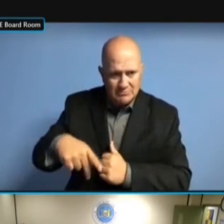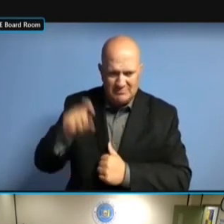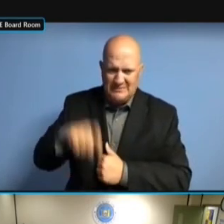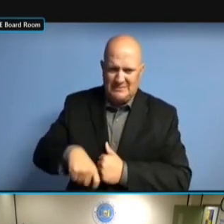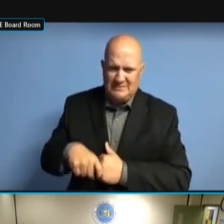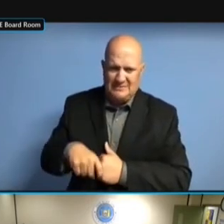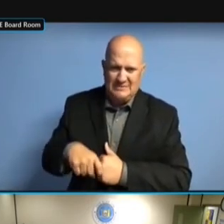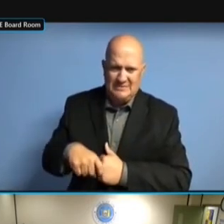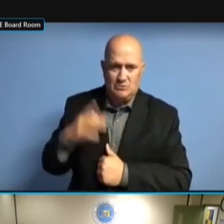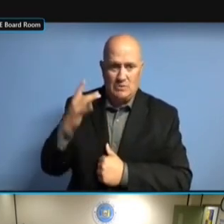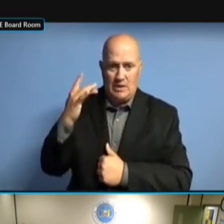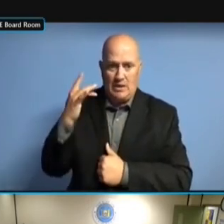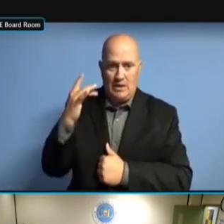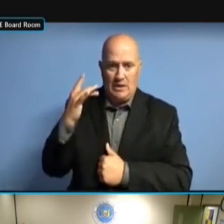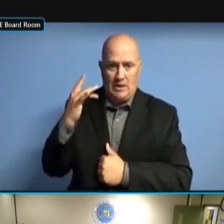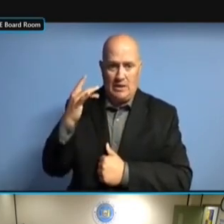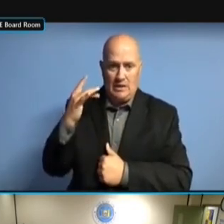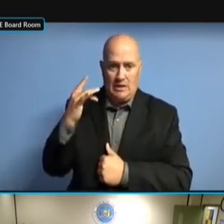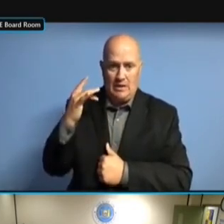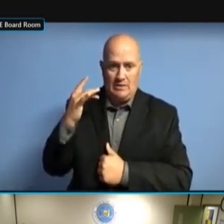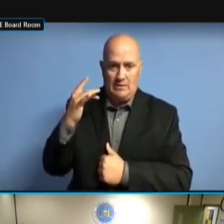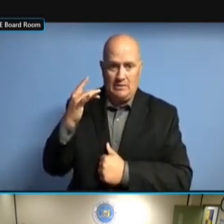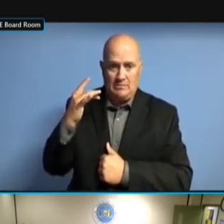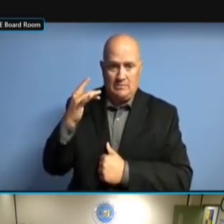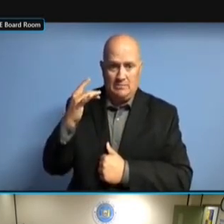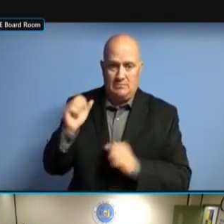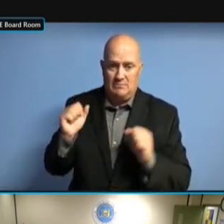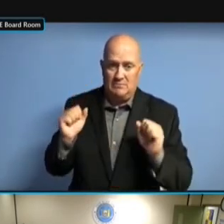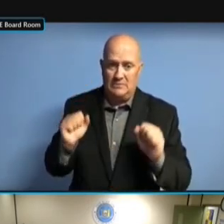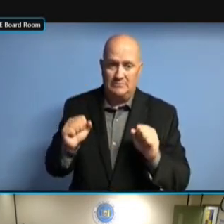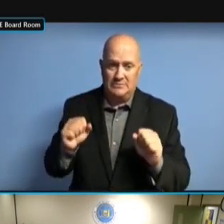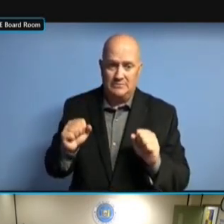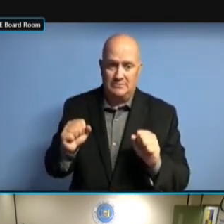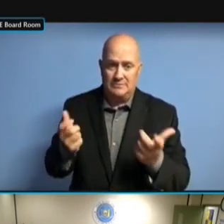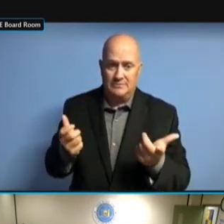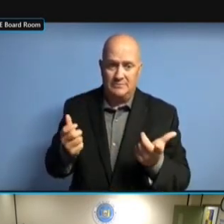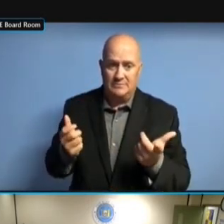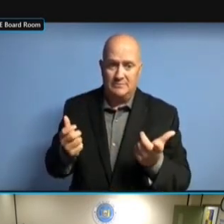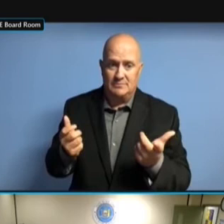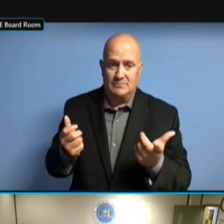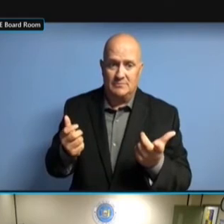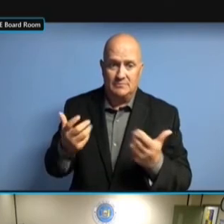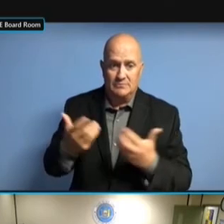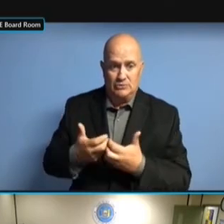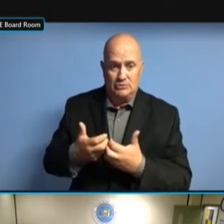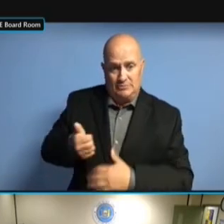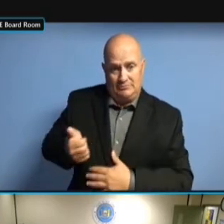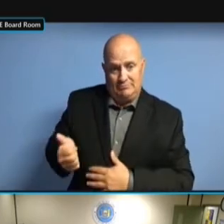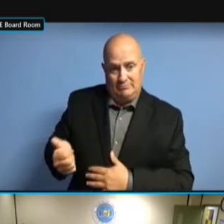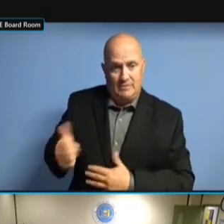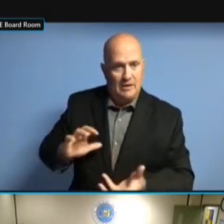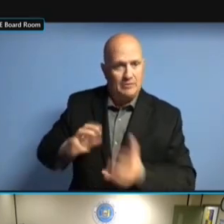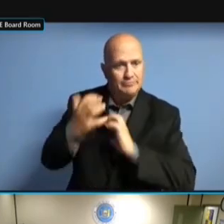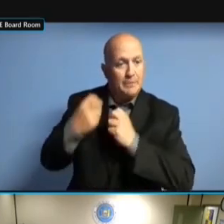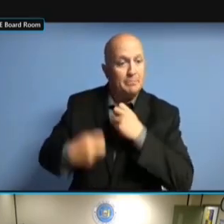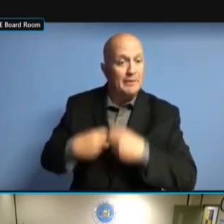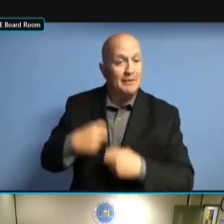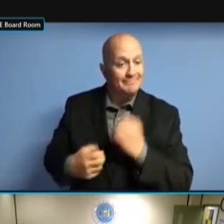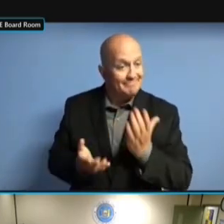UP ON THIS, THAT THERE IS A POSSIBILITY THAT UP ON THIS, THAT THERE IS A POSSIBILITY THAT THERE UP ON THIS, THAT THERE IS A POSSIBILITY THAT THERE COULD UP ON THIS, THAT THERE IS A POSSIBILITY THAT THERE COULD BE POSSIBILITY THAT THERE COULD BE POSSIBILITY THAT THERE COULD BE A POSSIBILITY THAT THERE COULD BE A PROBLEM POSSIBILITY THAT THERE COULD BE A PROBLEM WITH POSSIBILITY THAT THERE COULD BE A PROBLEM WITH THE POSSIBILITY THAT THERE COULD BE A PROBLEM WITH THE MACHINES POSSIBILITY THAT THERE COULD BE A PROBLEM WITH THE MACHINES THAT A PROBLEM WITH THE MACHINES THAT A PROBLEM WITH THE MACHINES THAT HAS A PROBLEM WITH THE MACHINES THAT HAS NOT A PROBLEM WITH THE MACHINES THAT HAS NOT BEEN